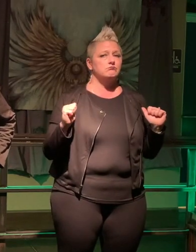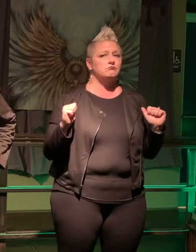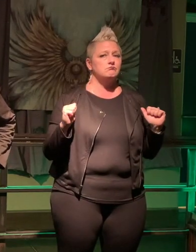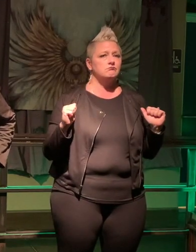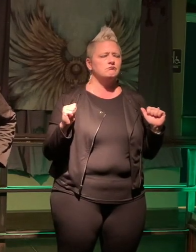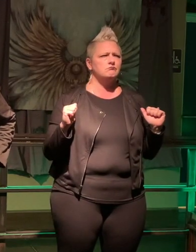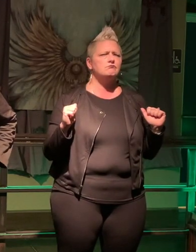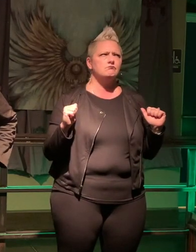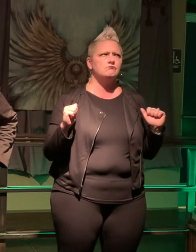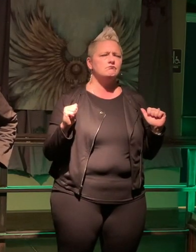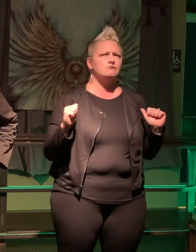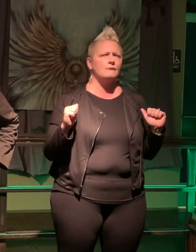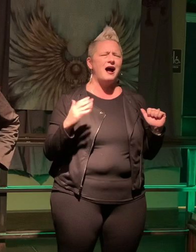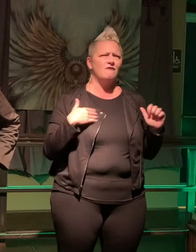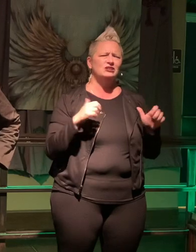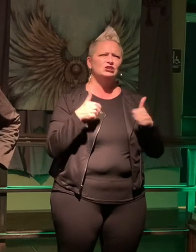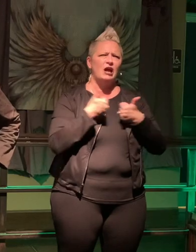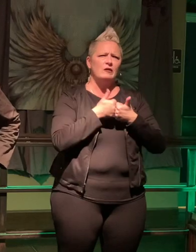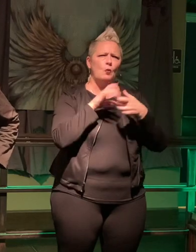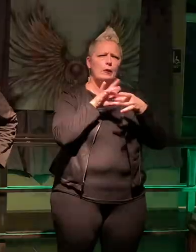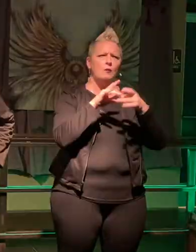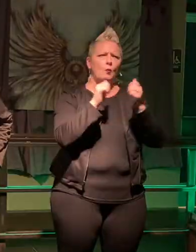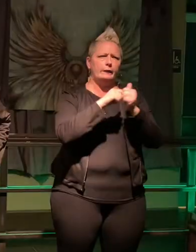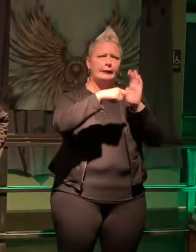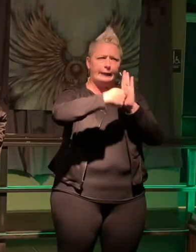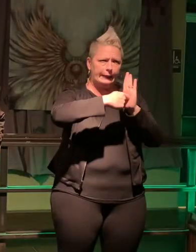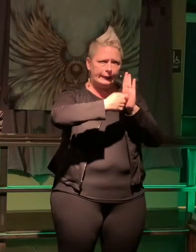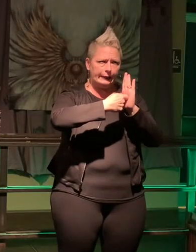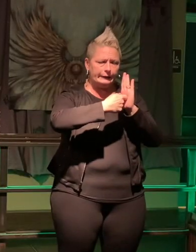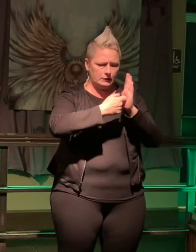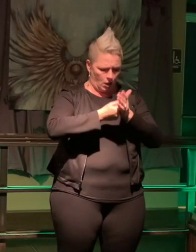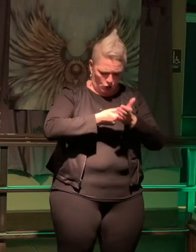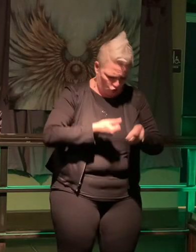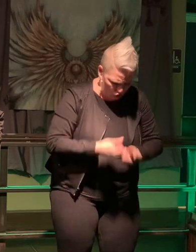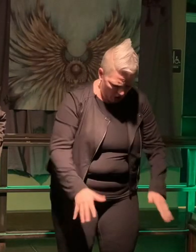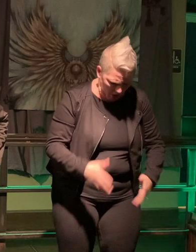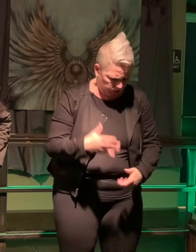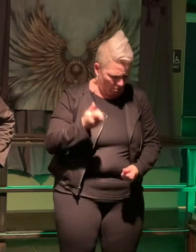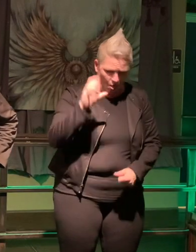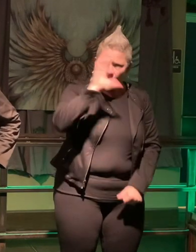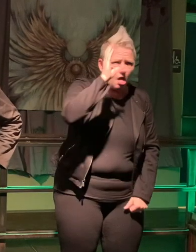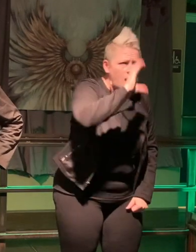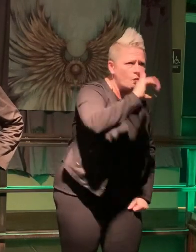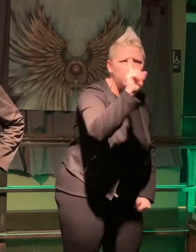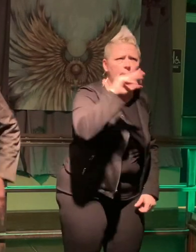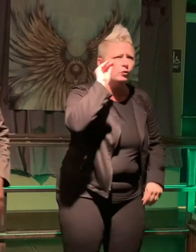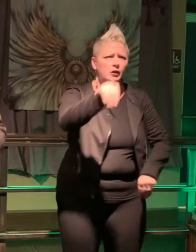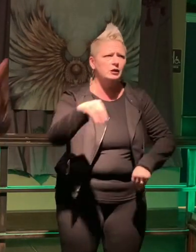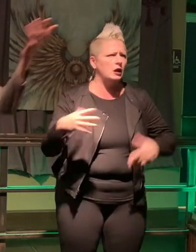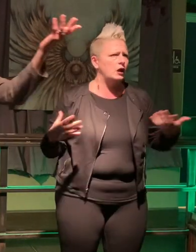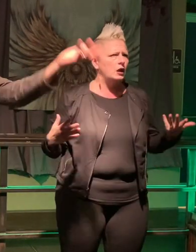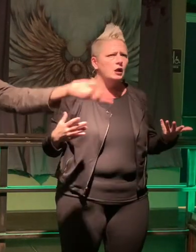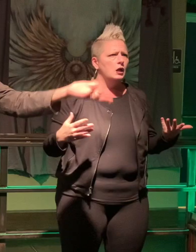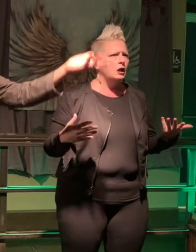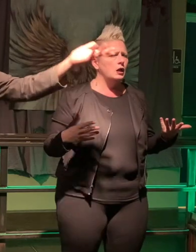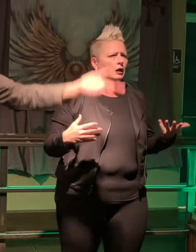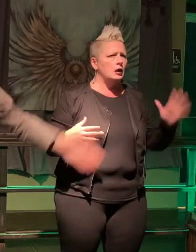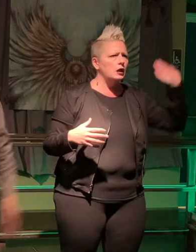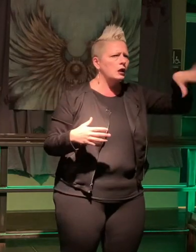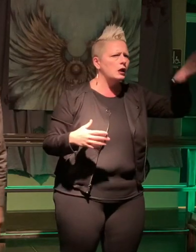challenging relationship with keys. Losing them, dropping them, um calling stores "Are my keys there?"